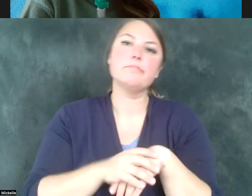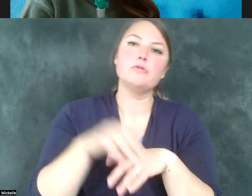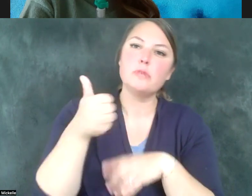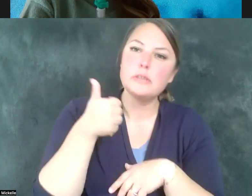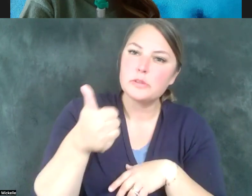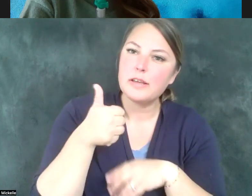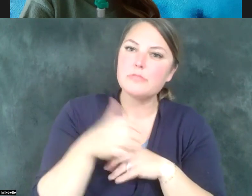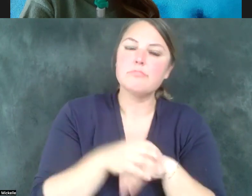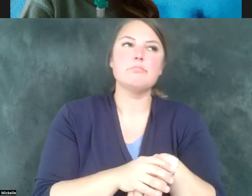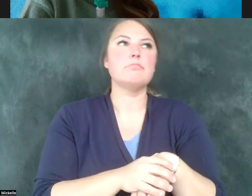job discrimination,